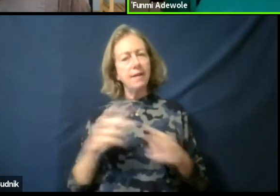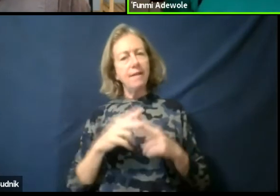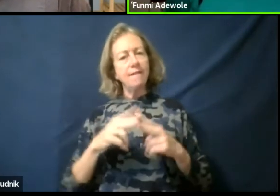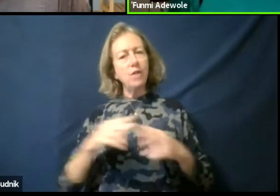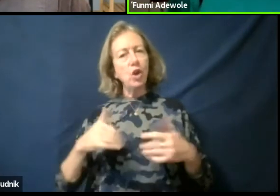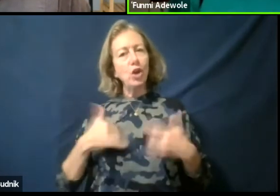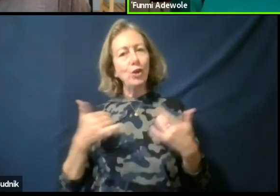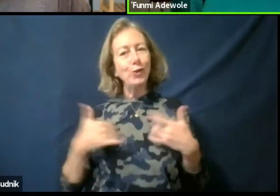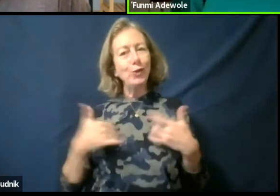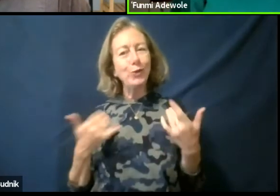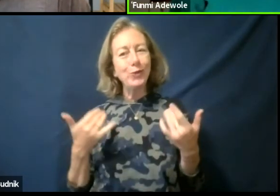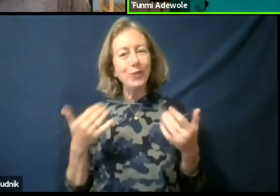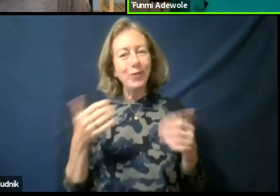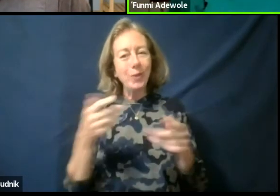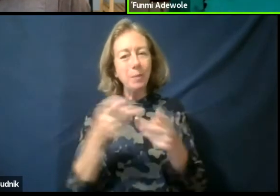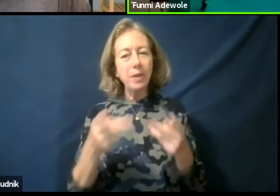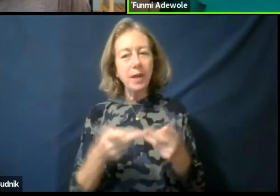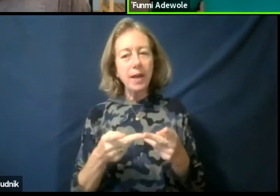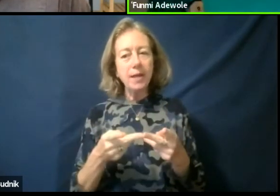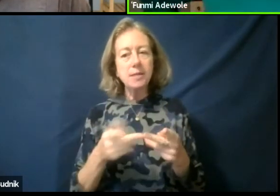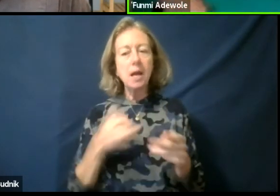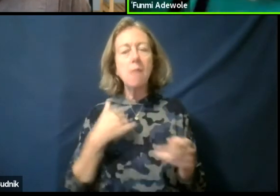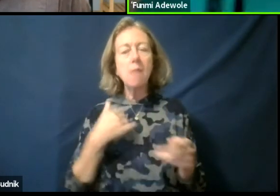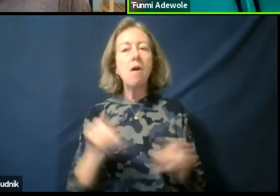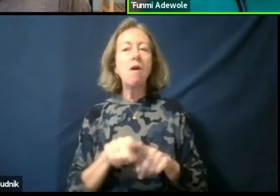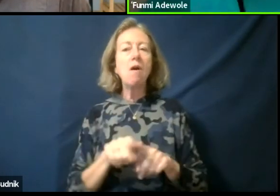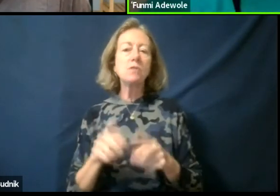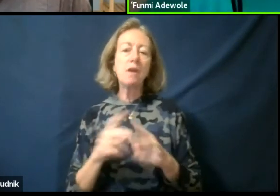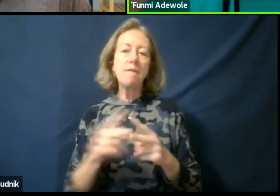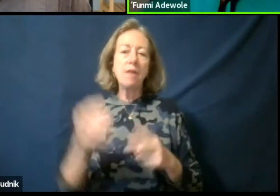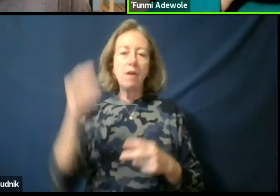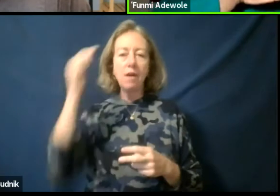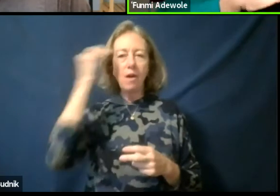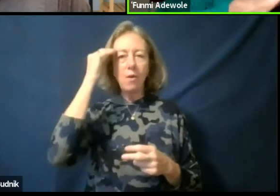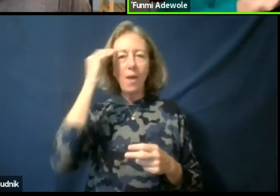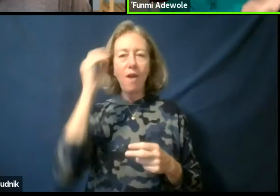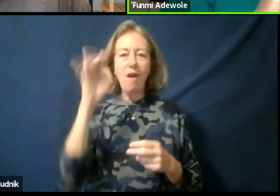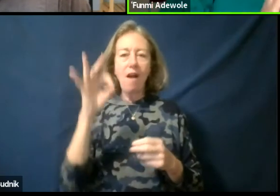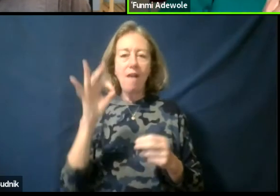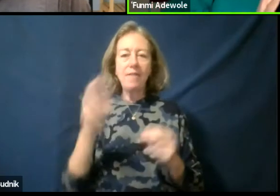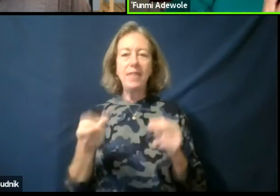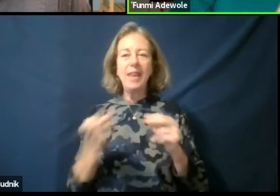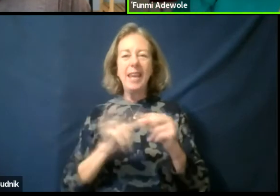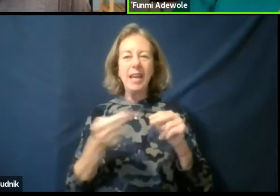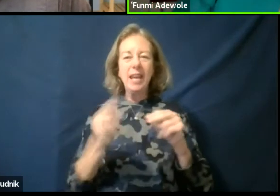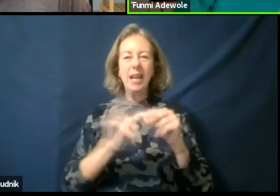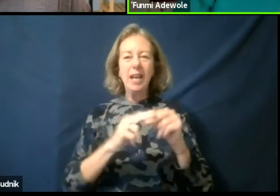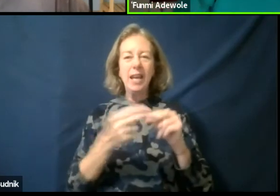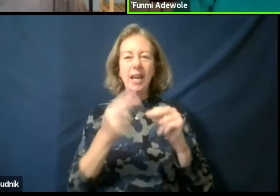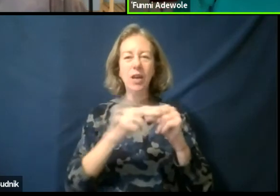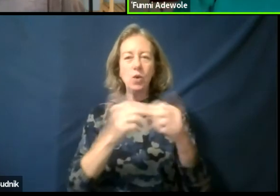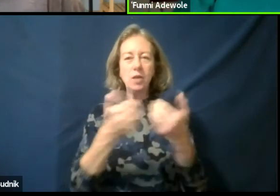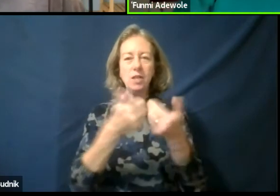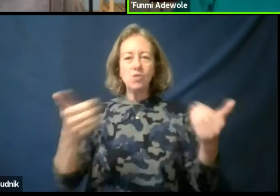But and I am also very aware of the increasing divide into generationally you know.